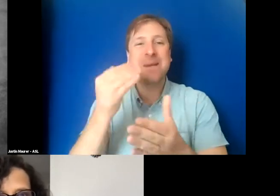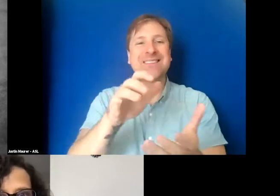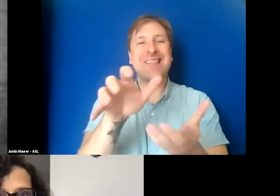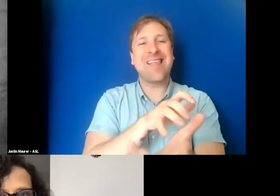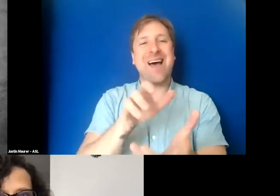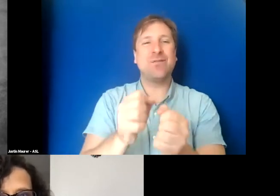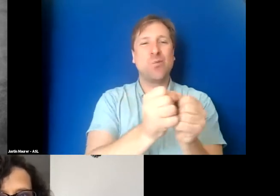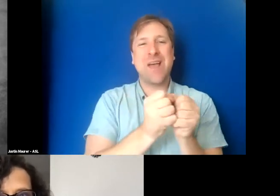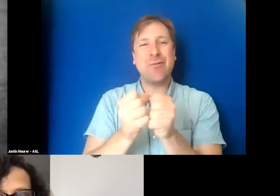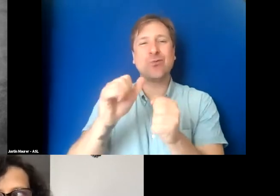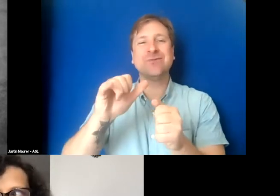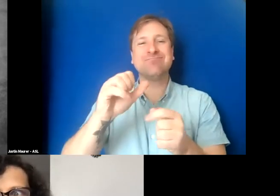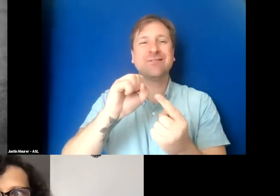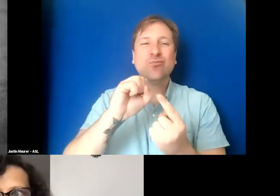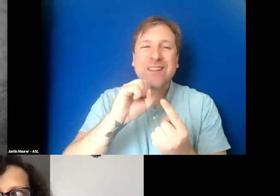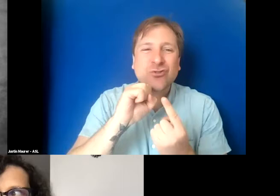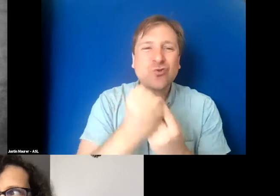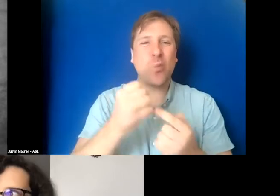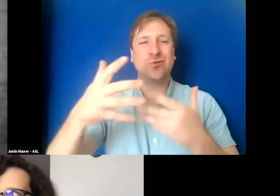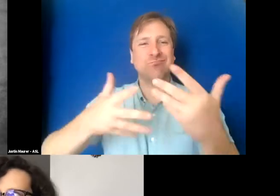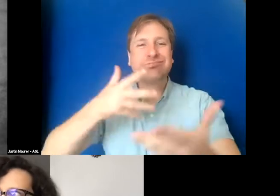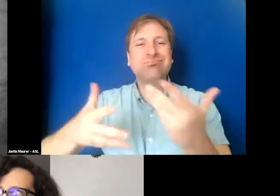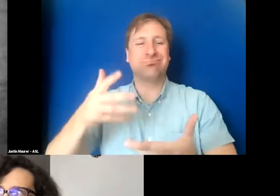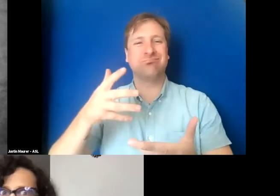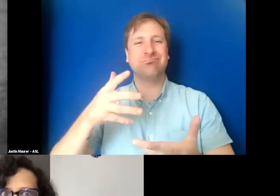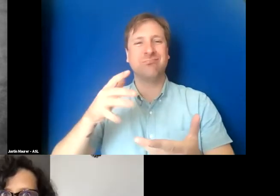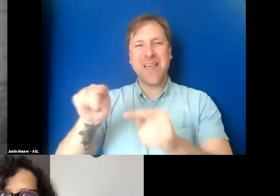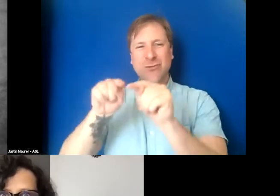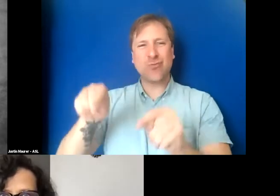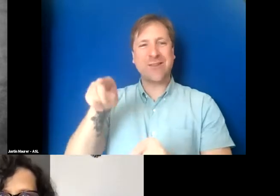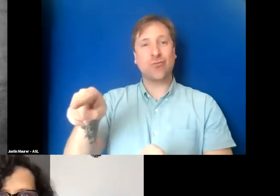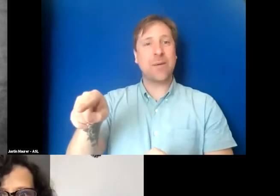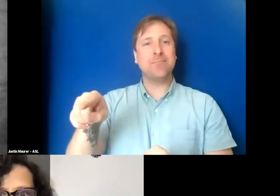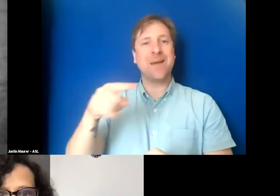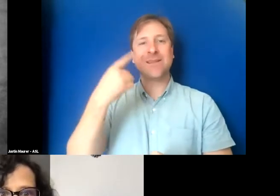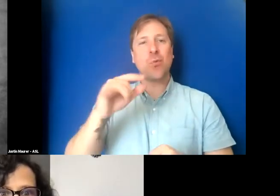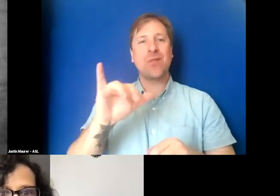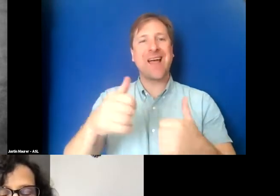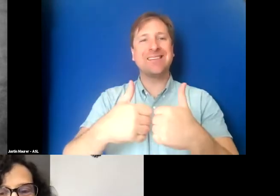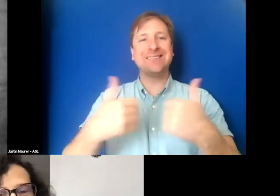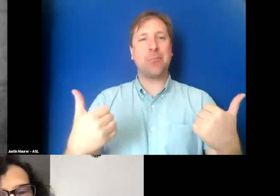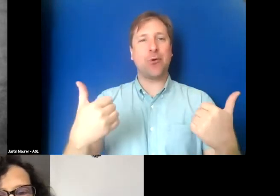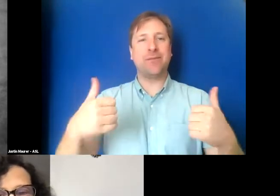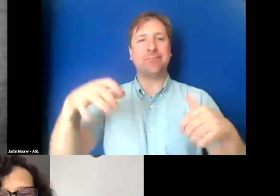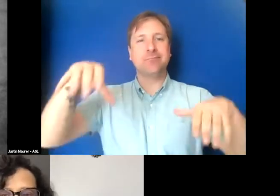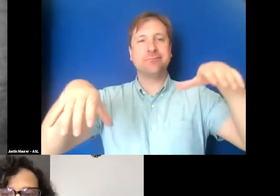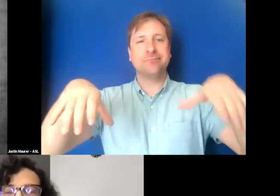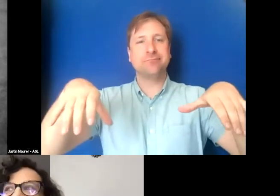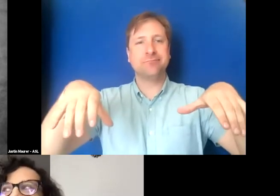It was very social. And so the transcript makes them look separate. And then they also,